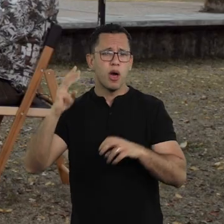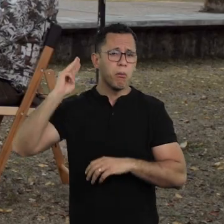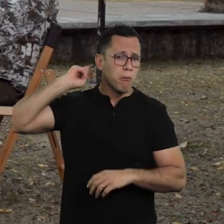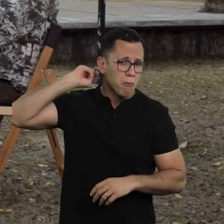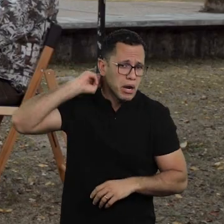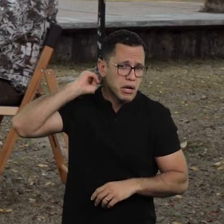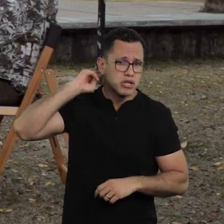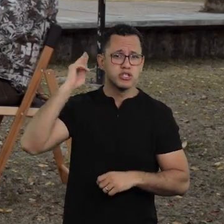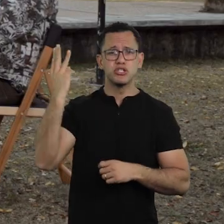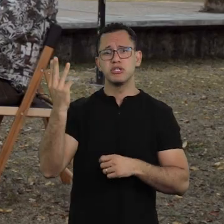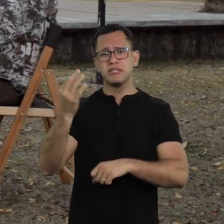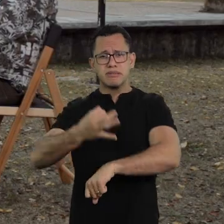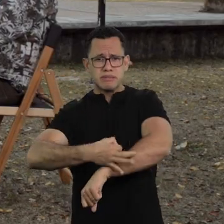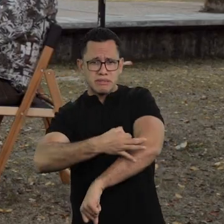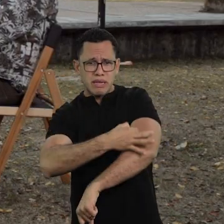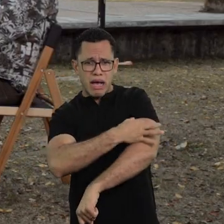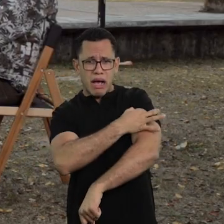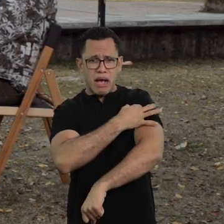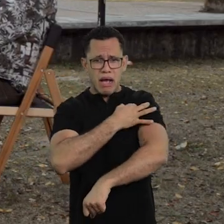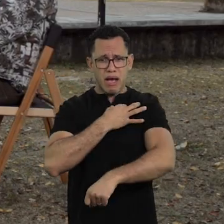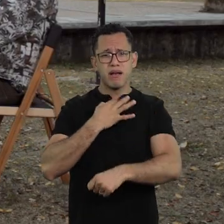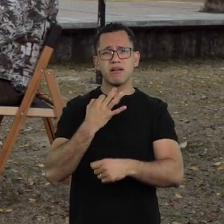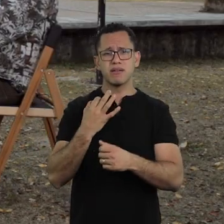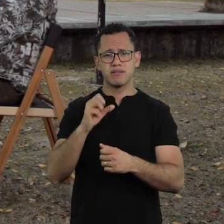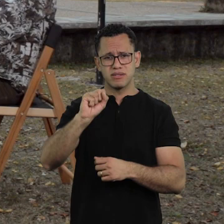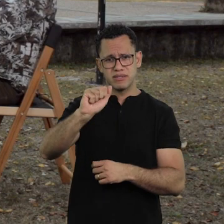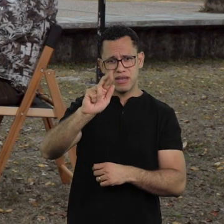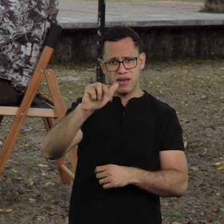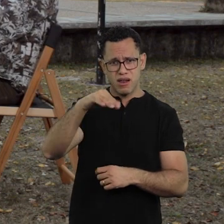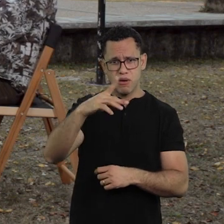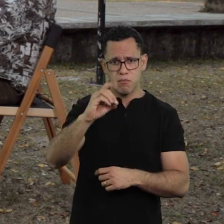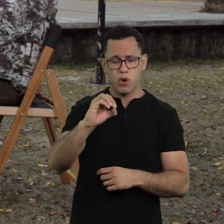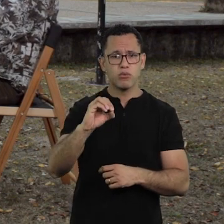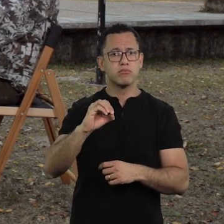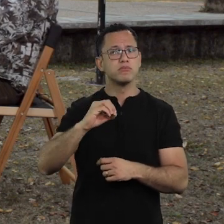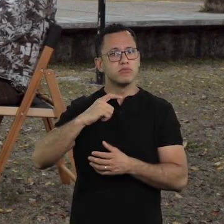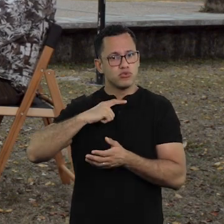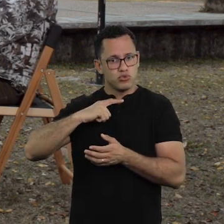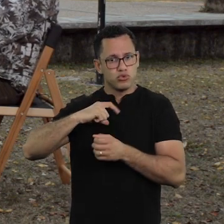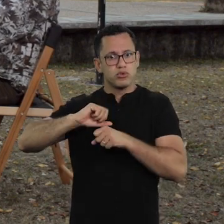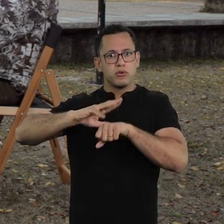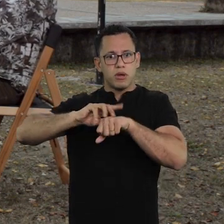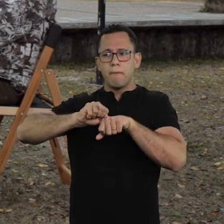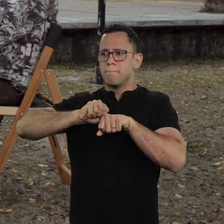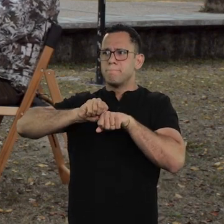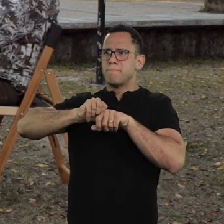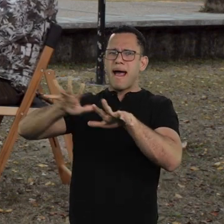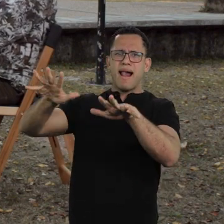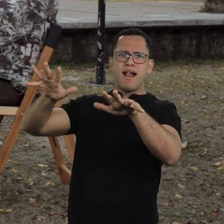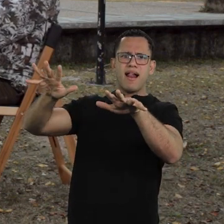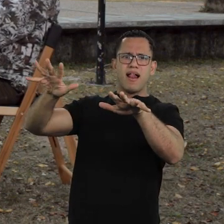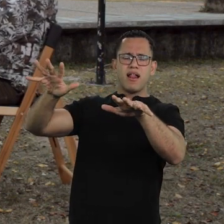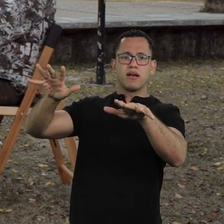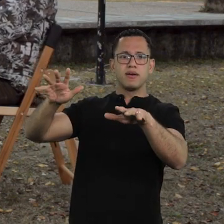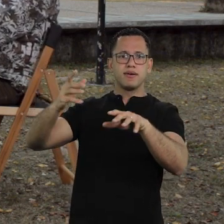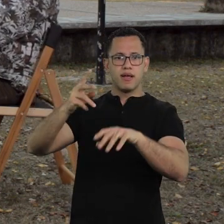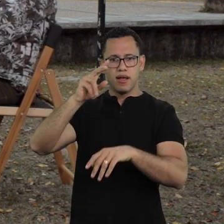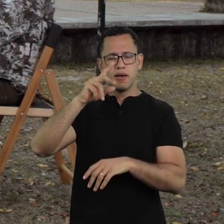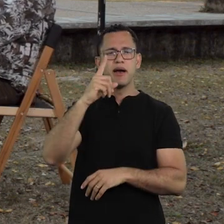Remember? Meningitis, measles. There were other pests during our childhood, and they were tricky.